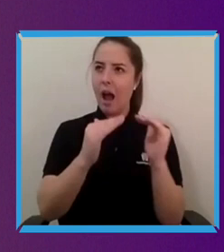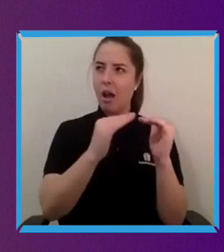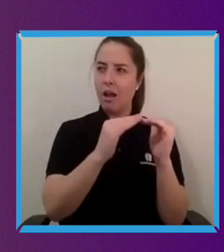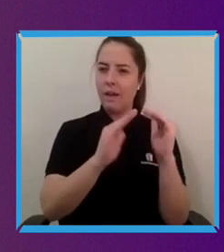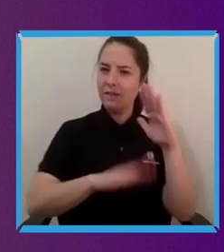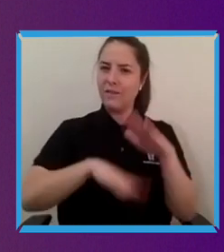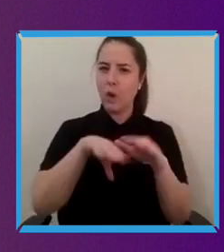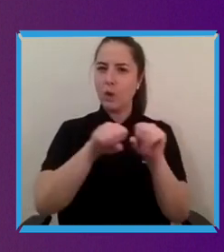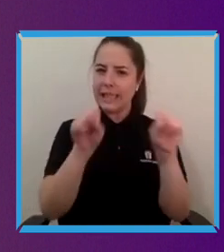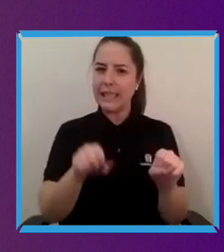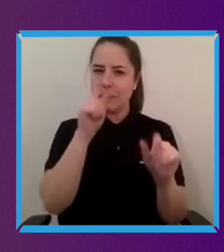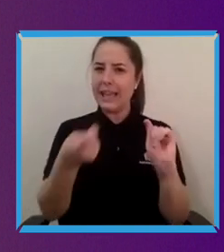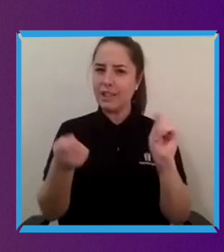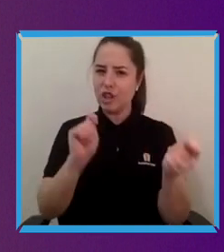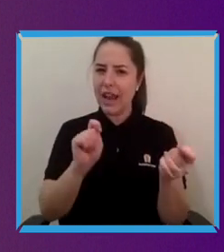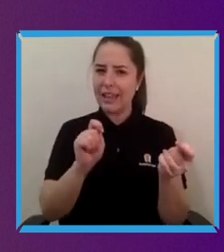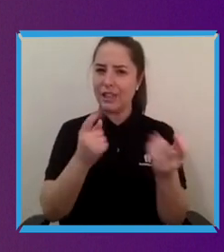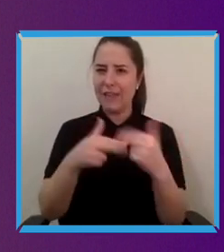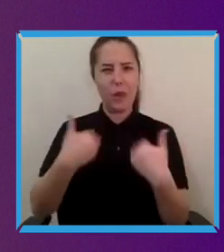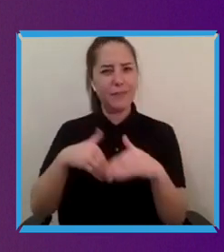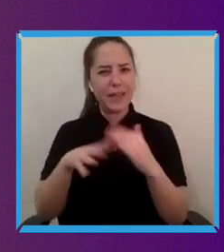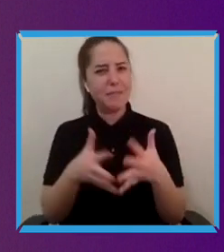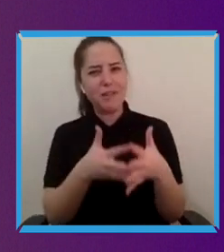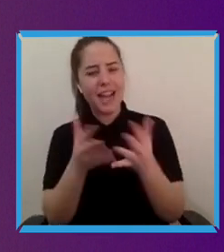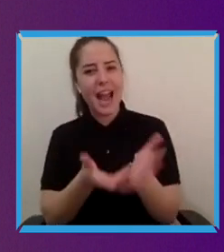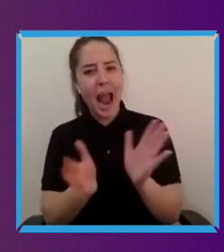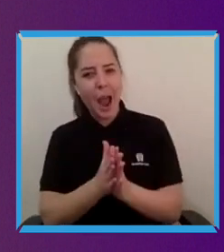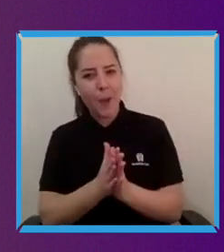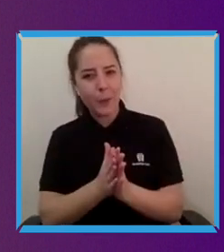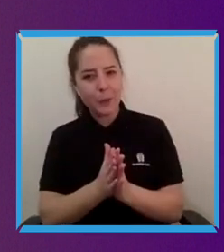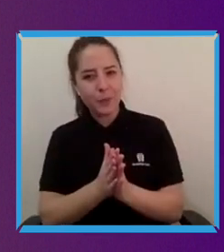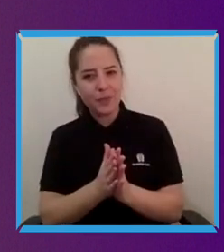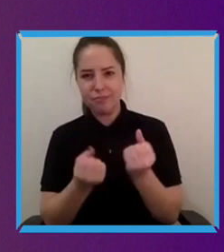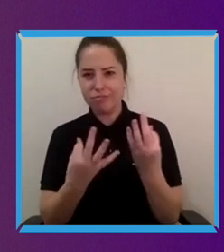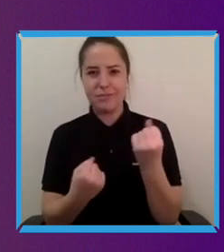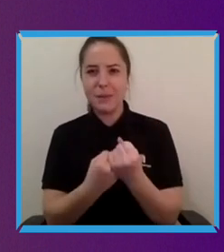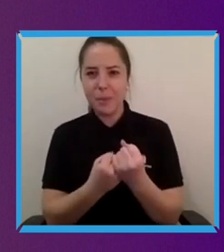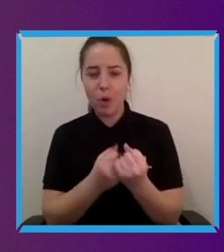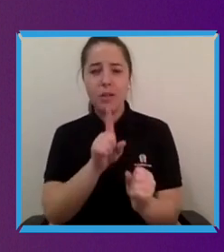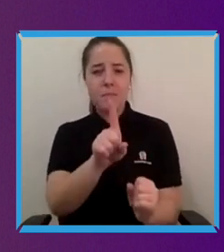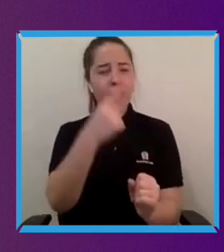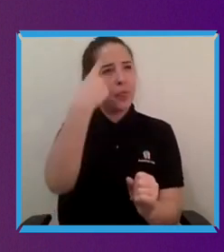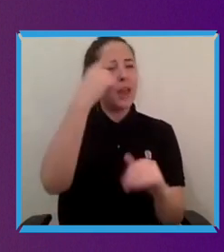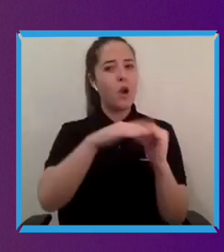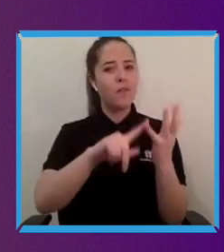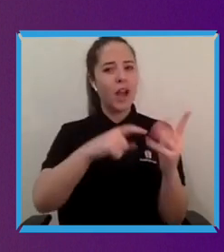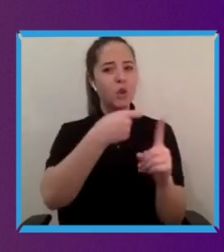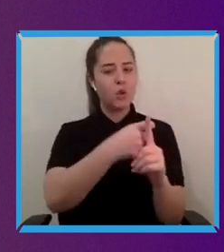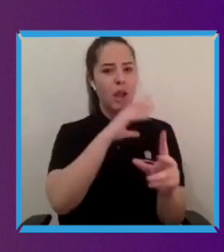are non-existent. Whereas maybe somewhere like in the UK I mean again granted some of those safety nets have been eroded in in in